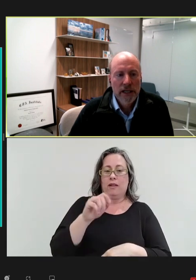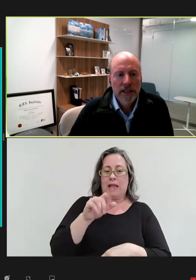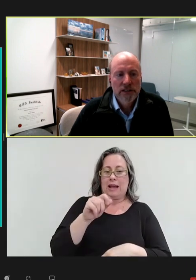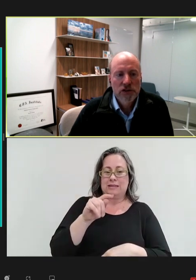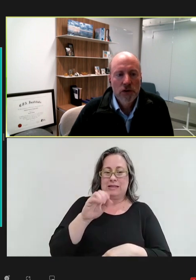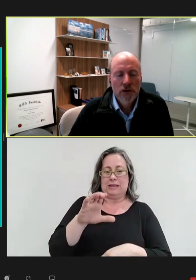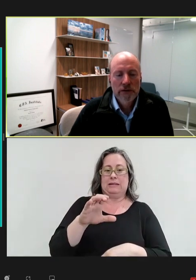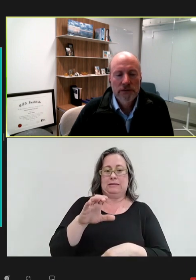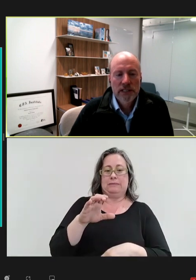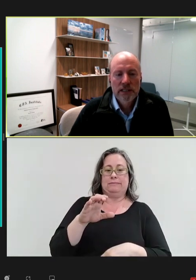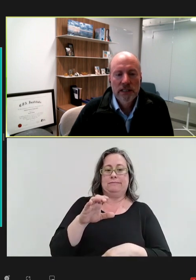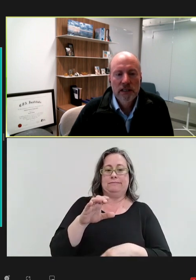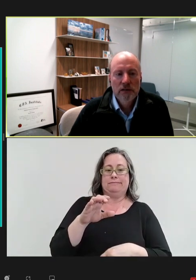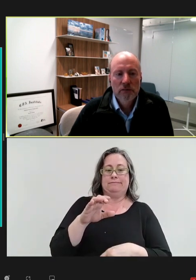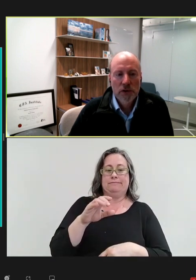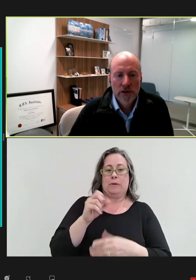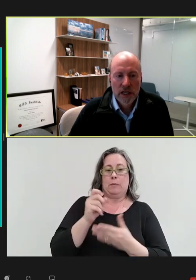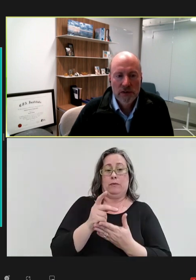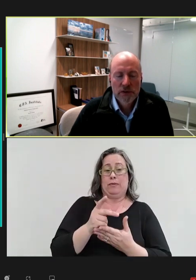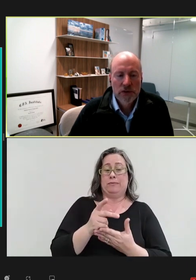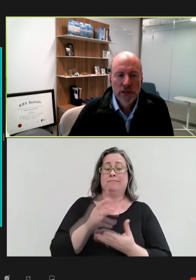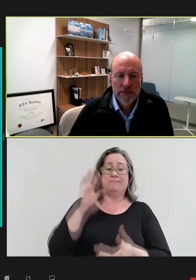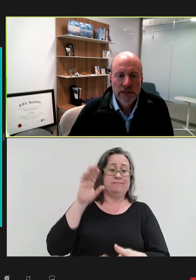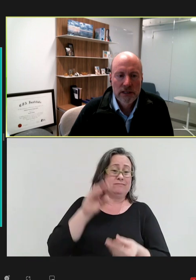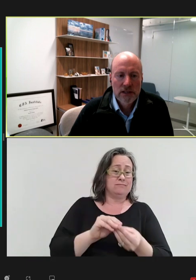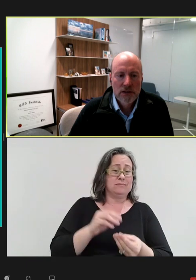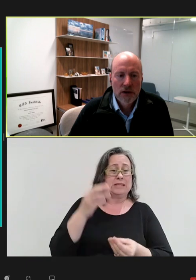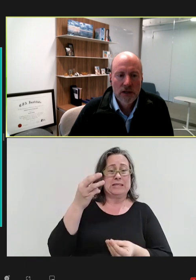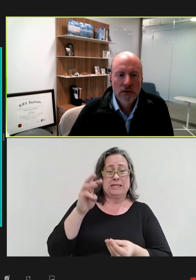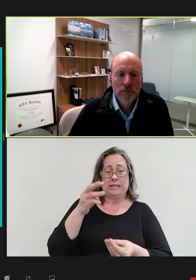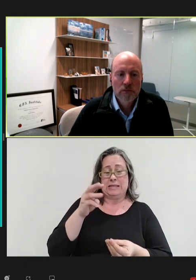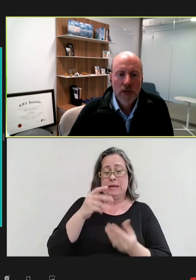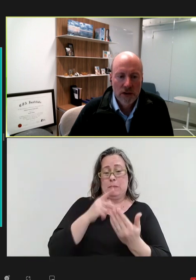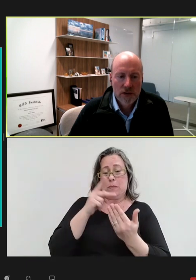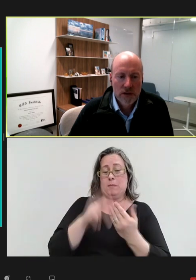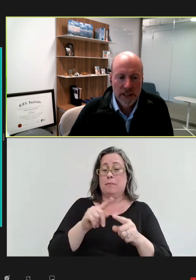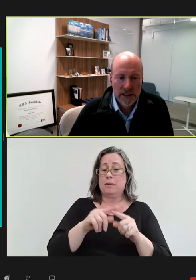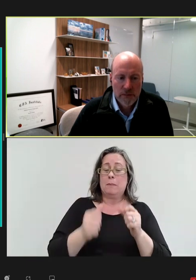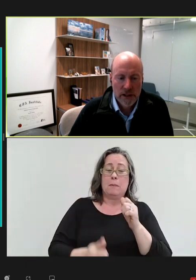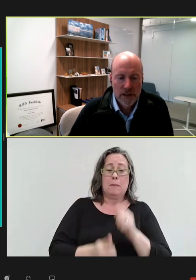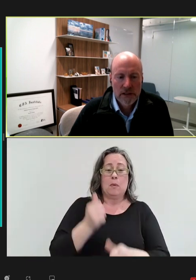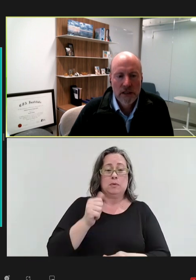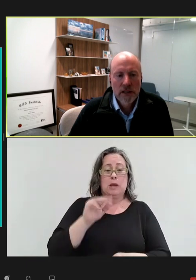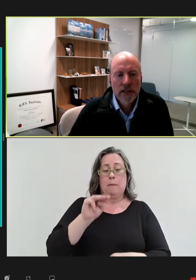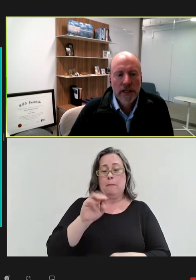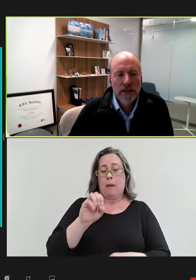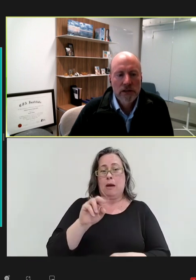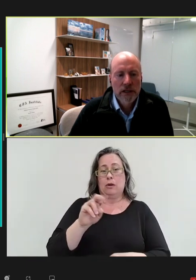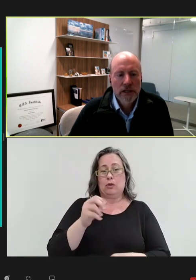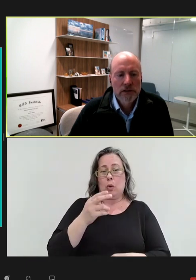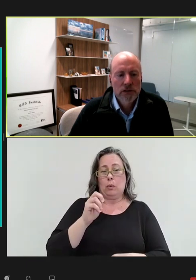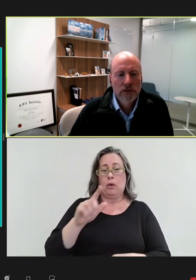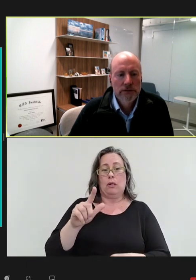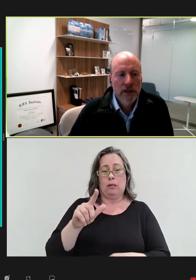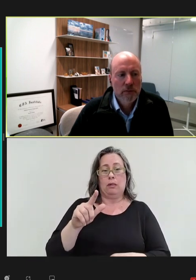And it's a total of 16 programs. The majority of these are monoclonal antibodies, and two of them